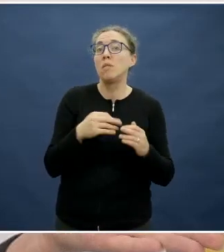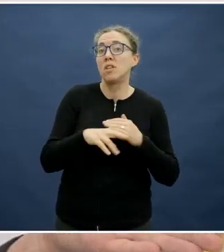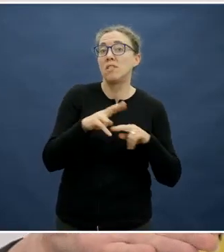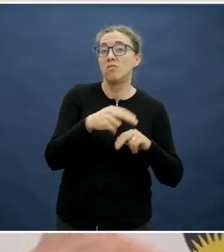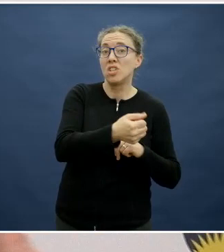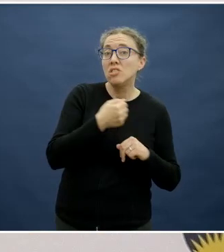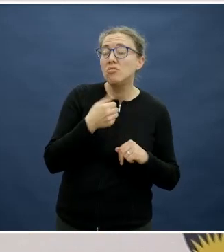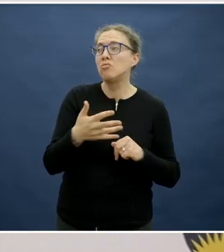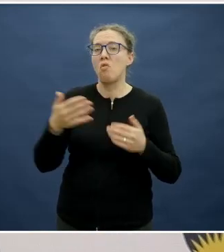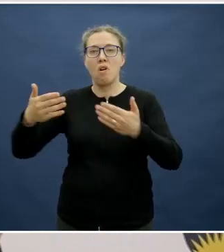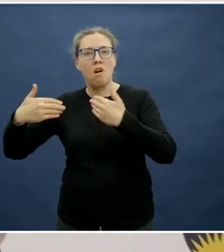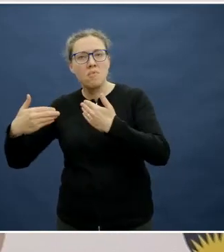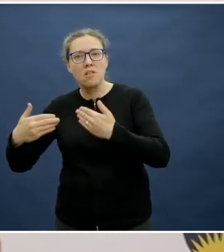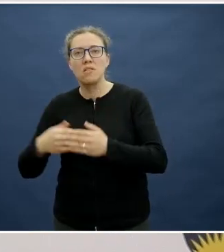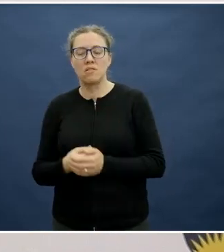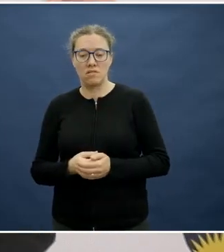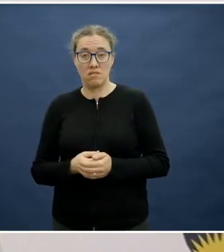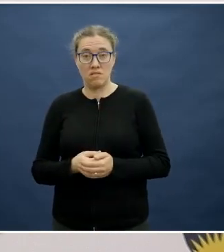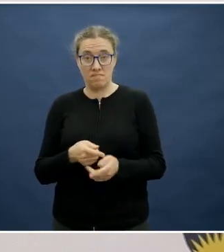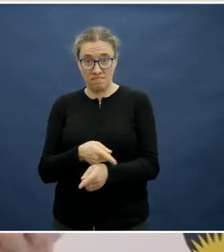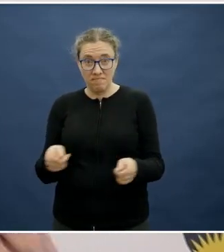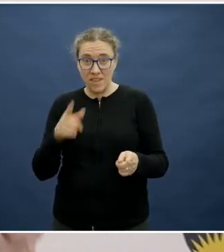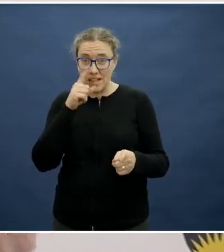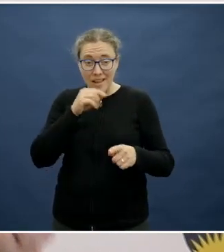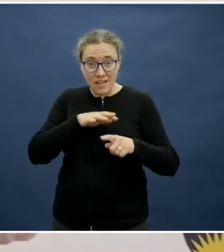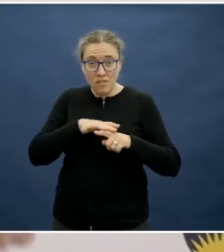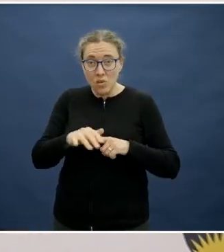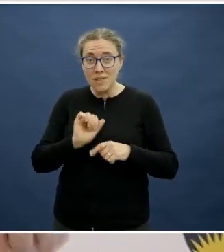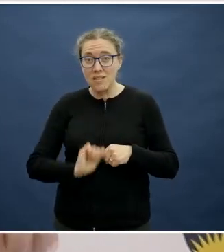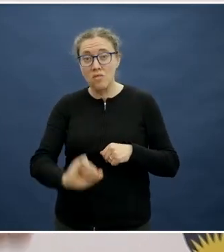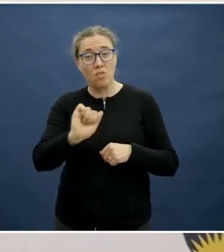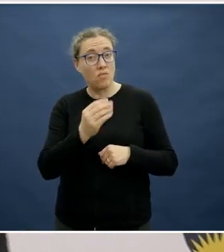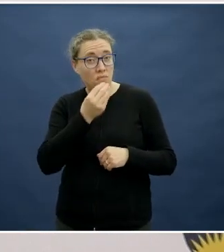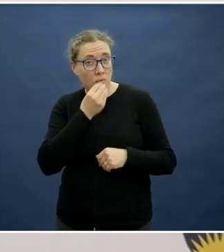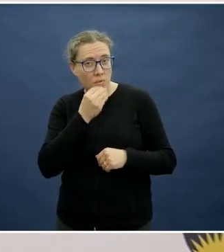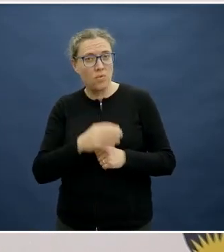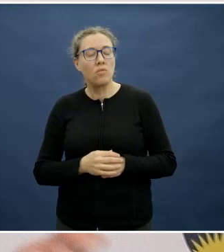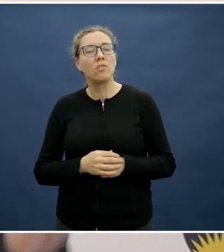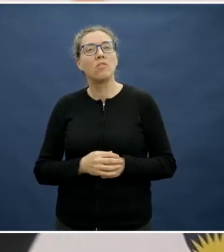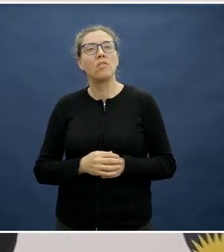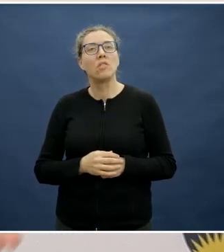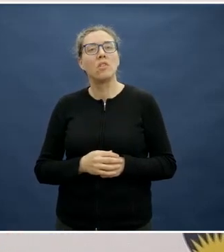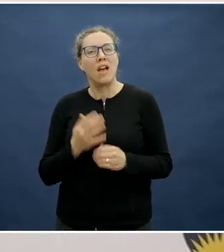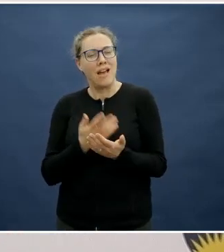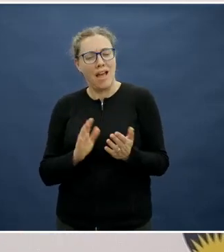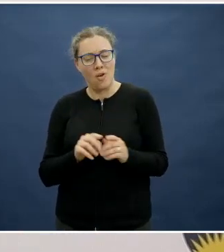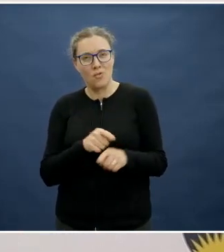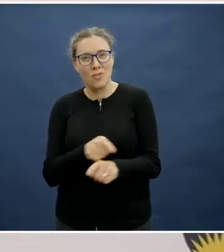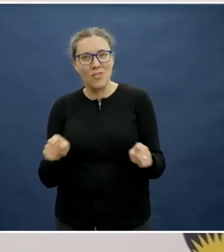them to choose from? How much influence do they have? What tips should they be considering when they think about what they're going to put in their lunch box for the day?